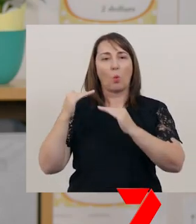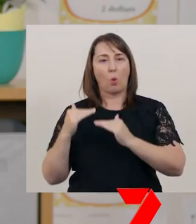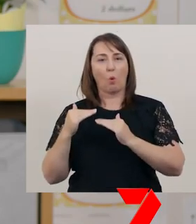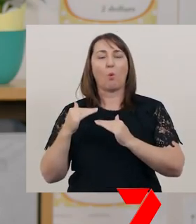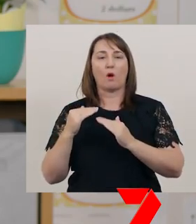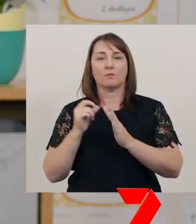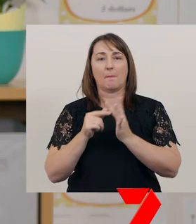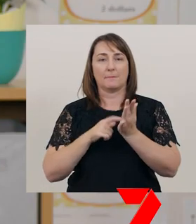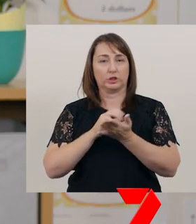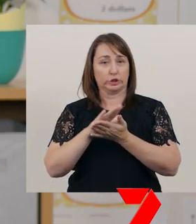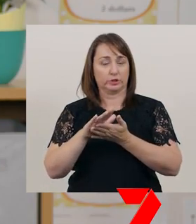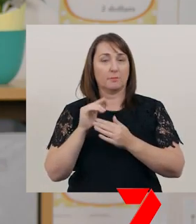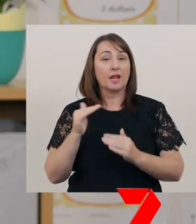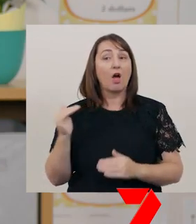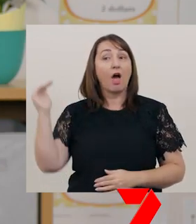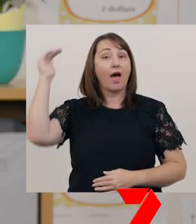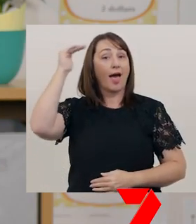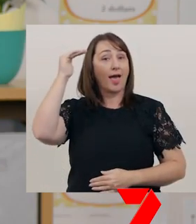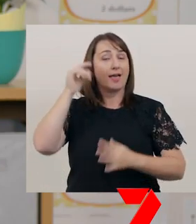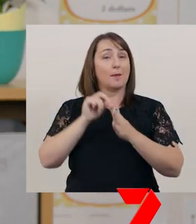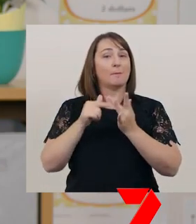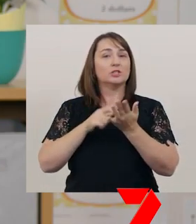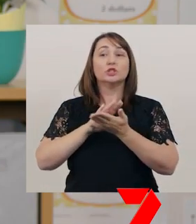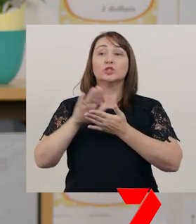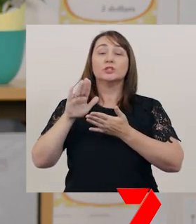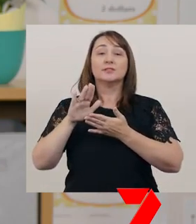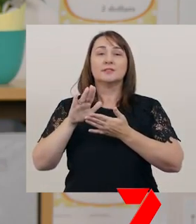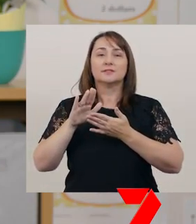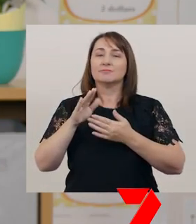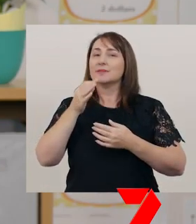While a higher pitch might have made you sound uncertain,